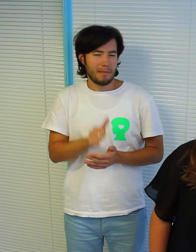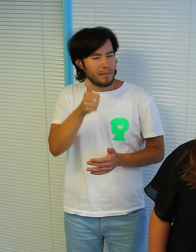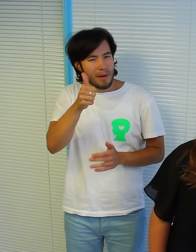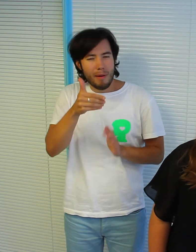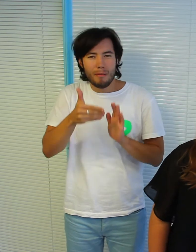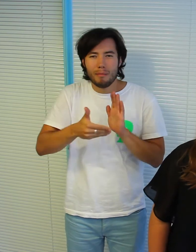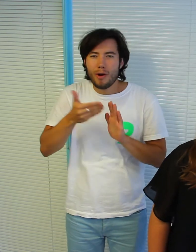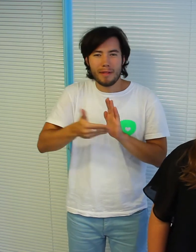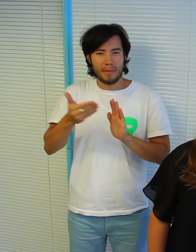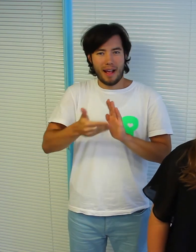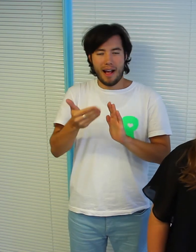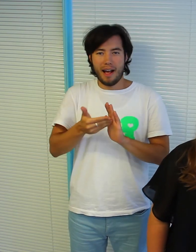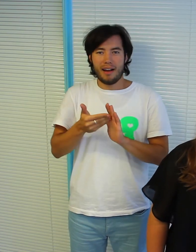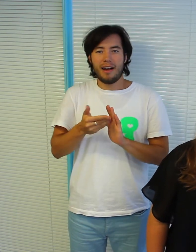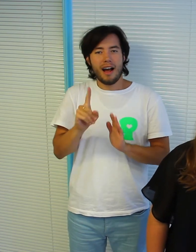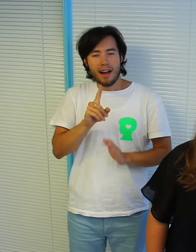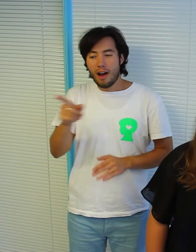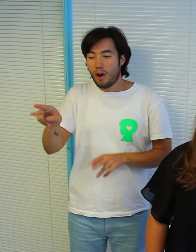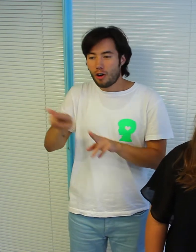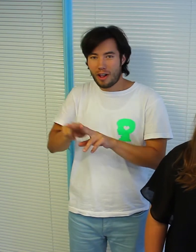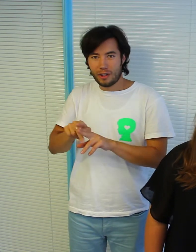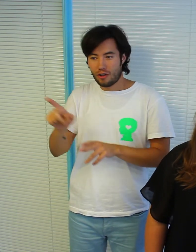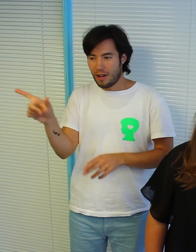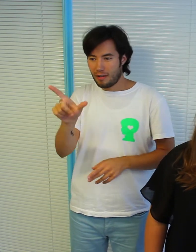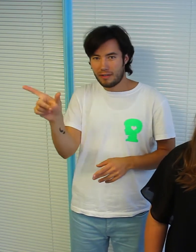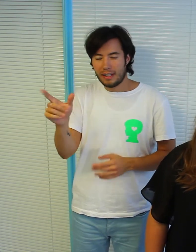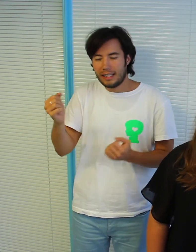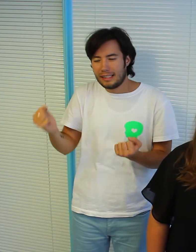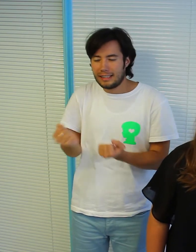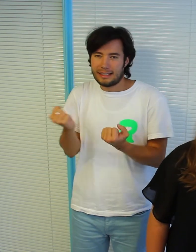all that has to be done is to help his parents from the very beginning.